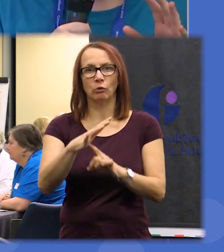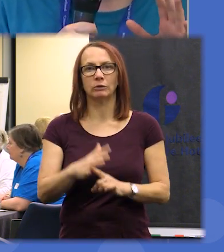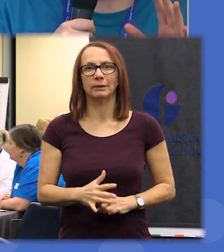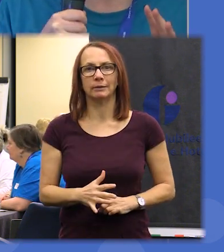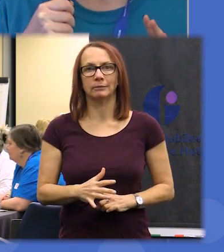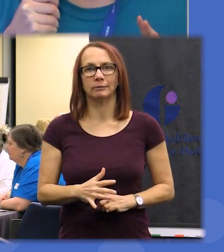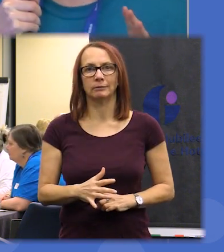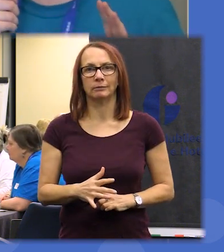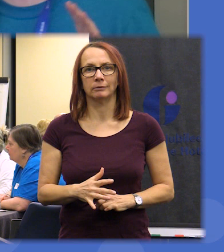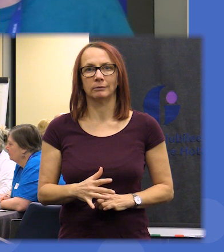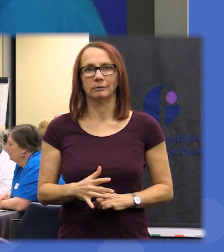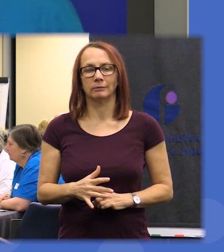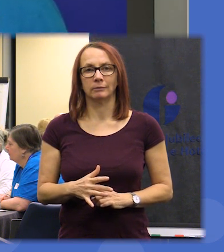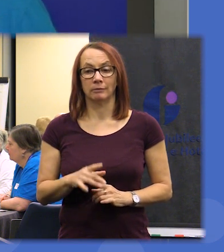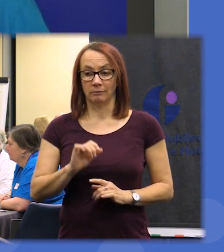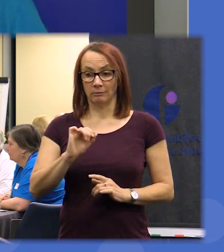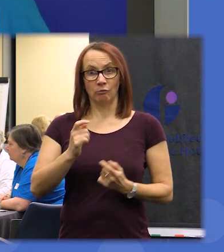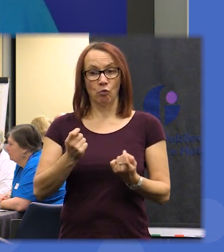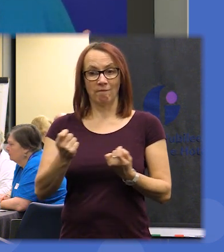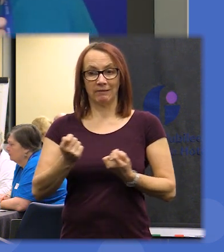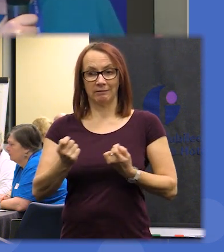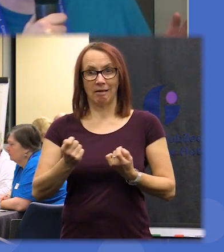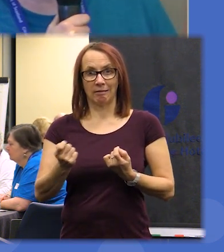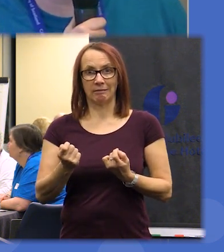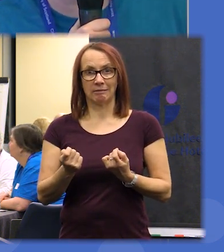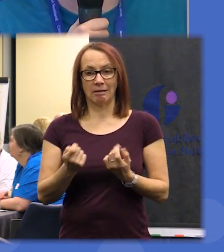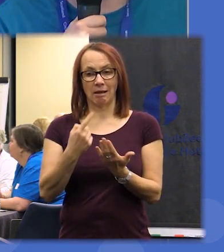you'll see that your facilitator has each of those statements printed out